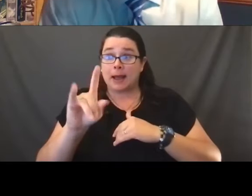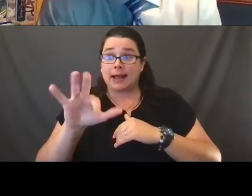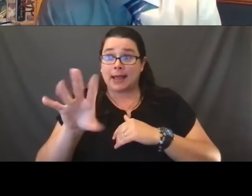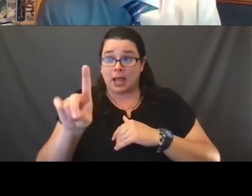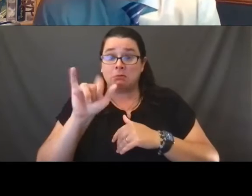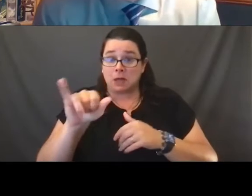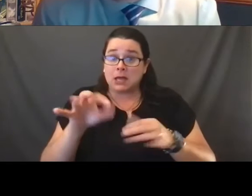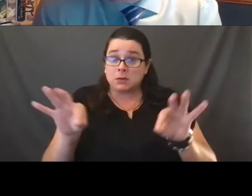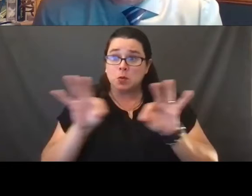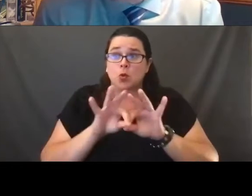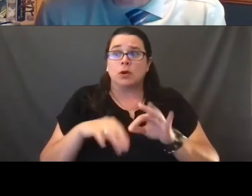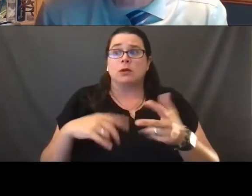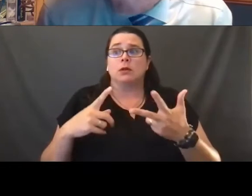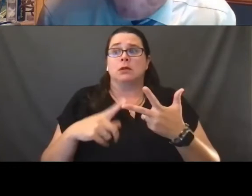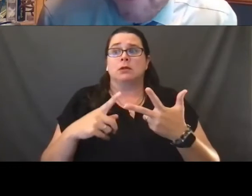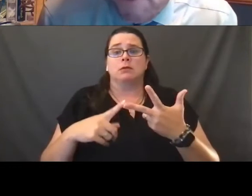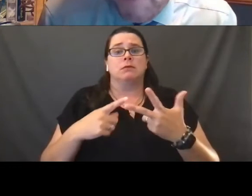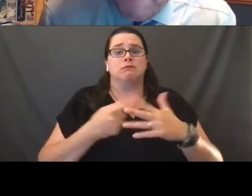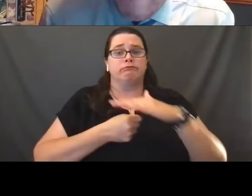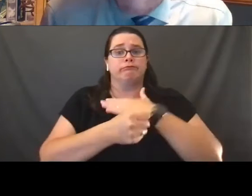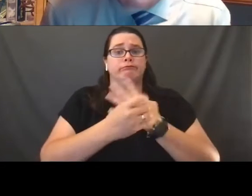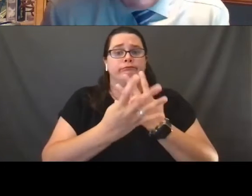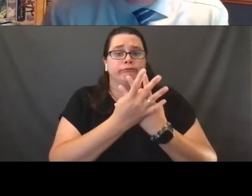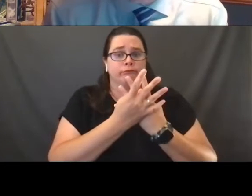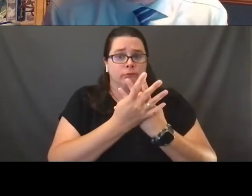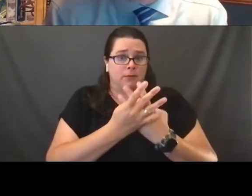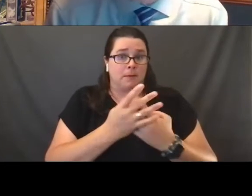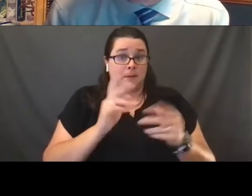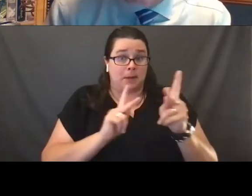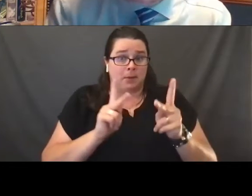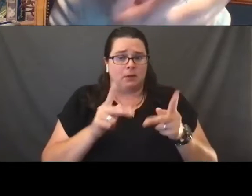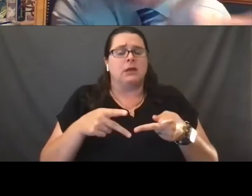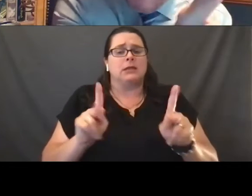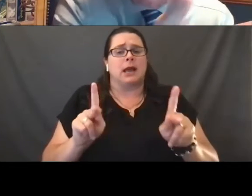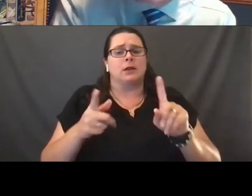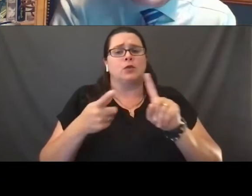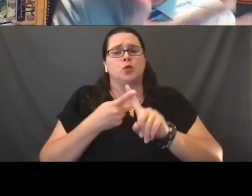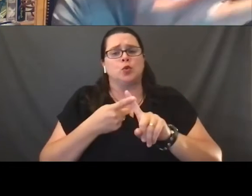Incarcerated persons are entitled to hormone therapy. The kinds of things that probably would've happened